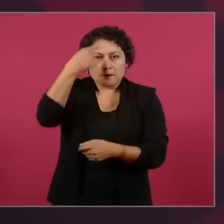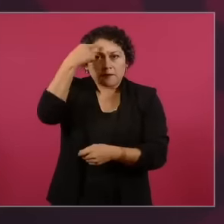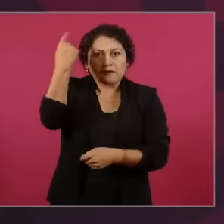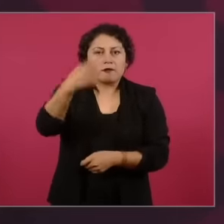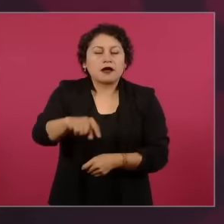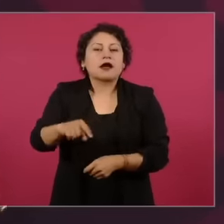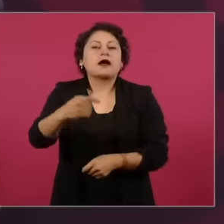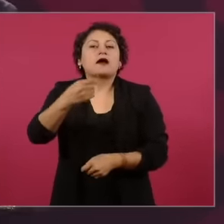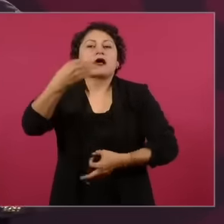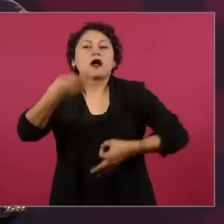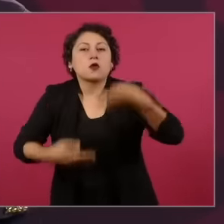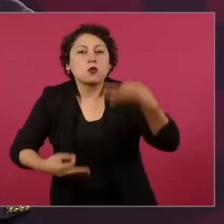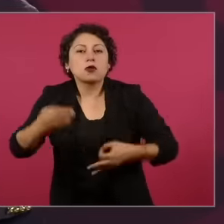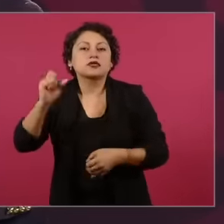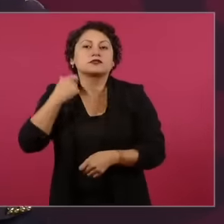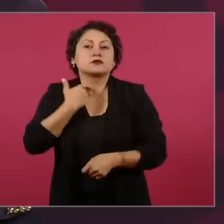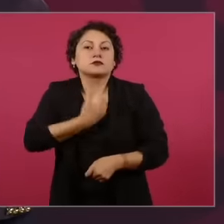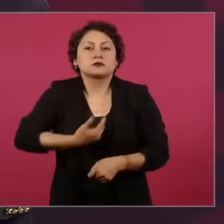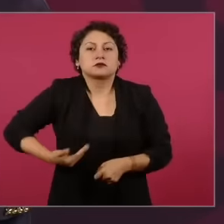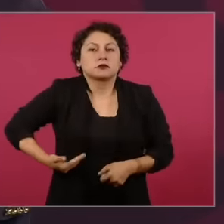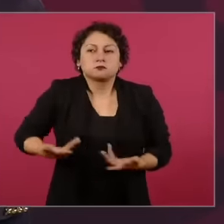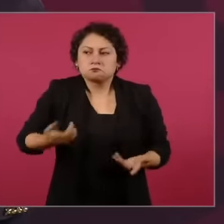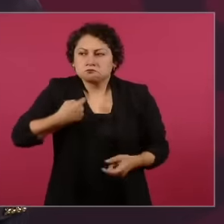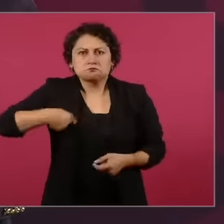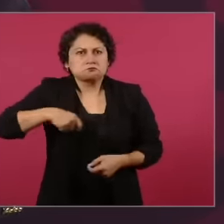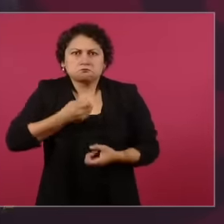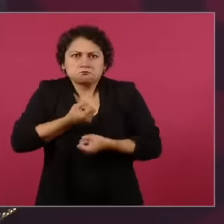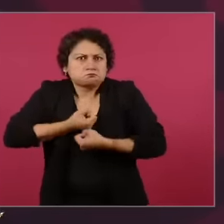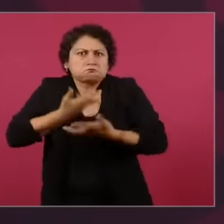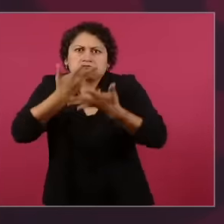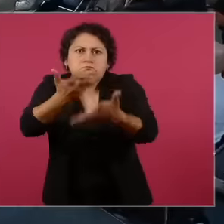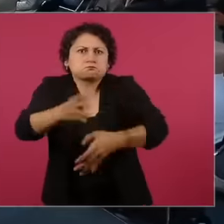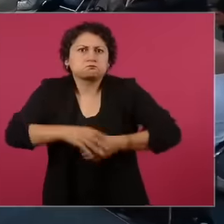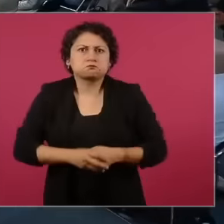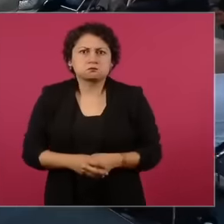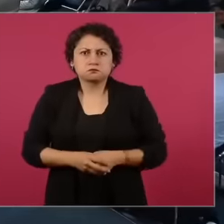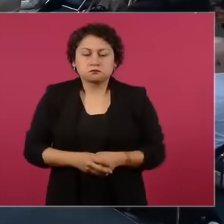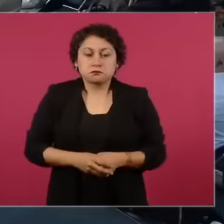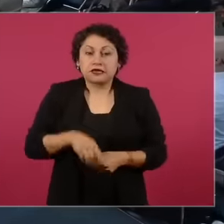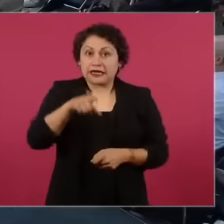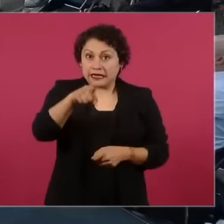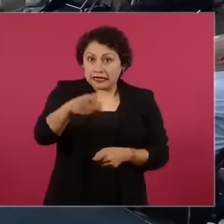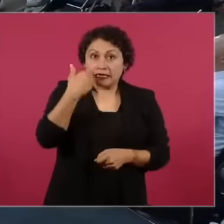went against even his desire to make known the list of those favored by the